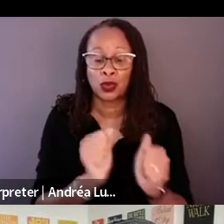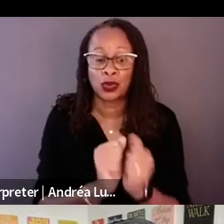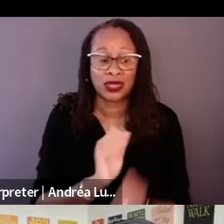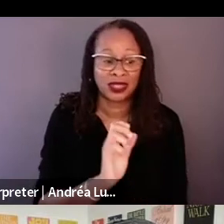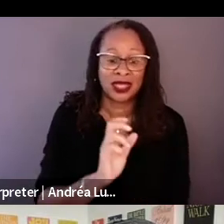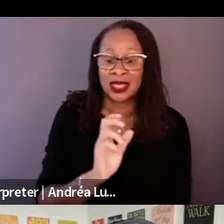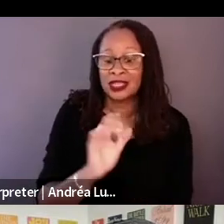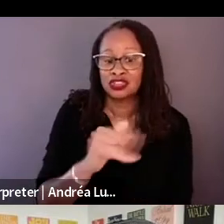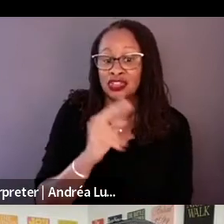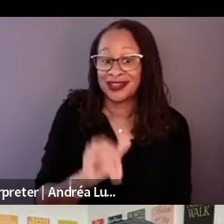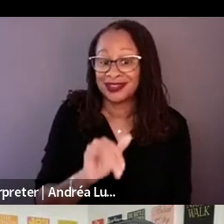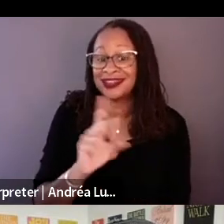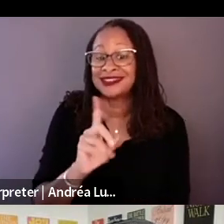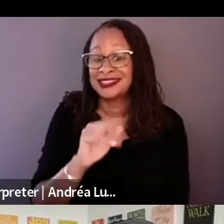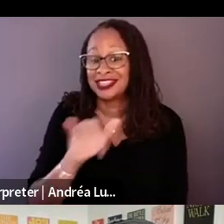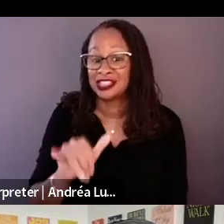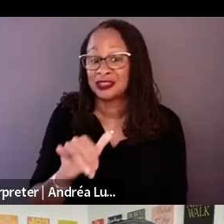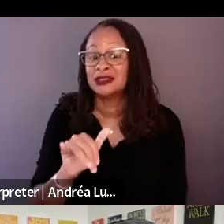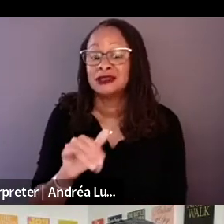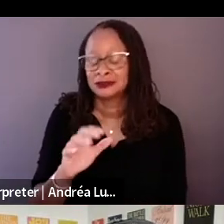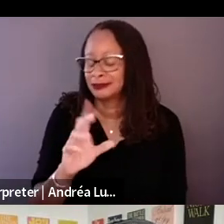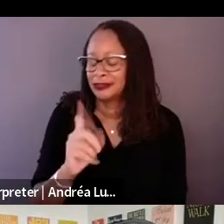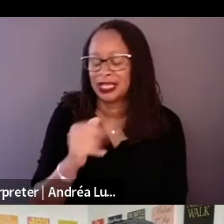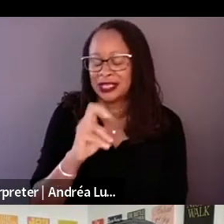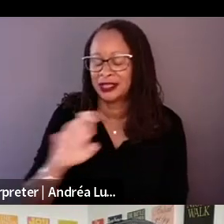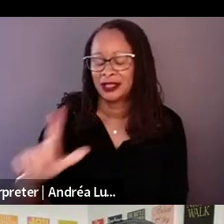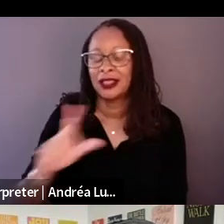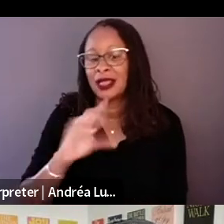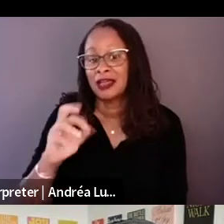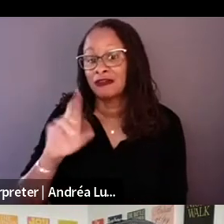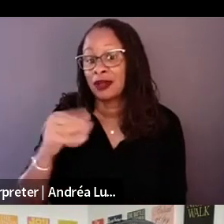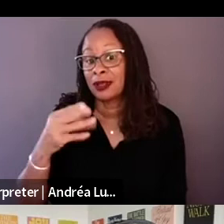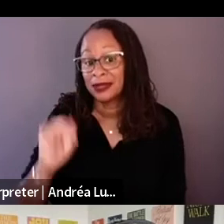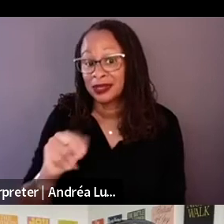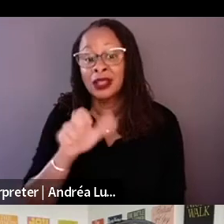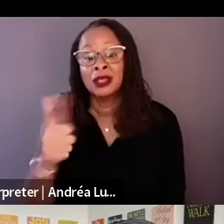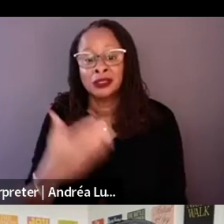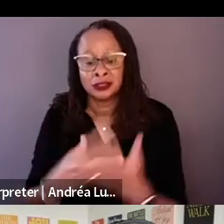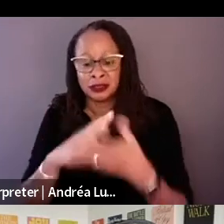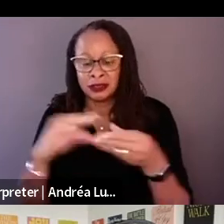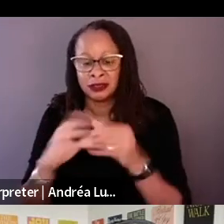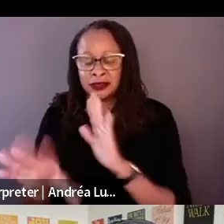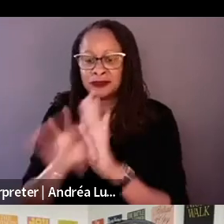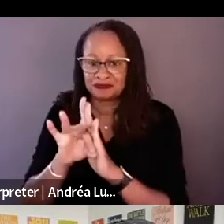story that were discovered and being a documentary and piece of journalism in a way, cannot ignore